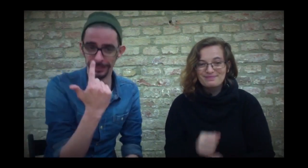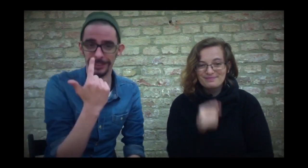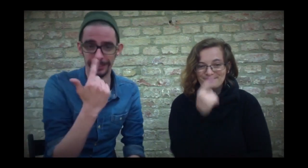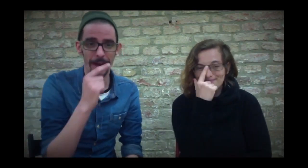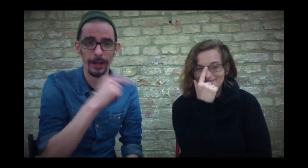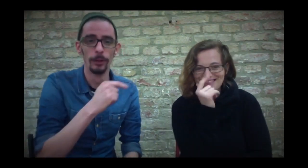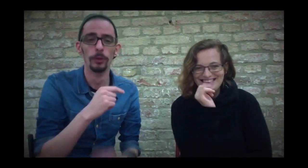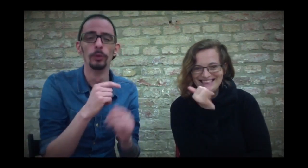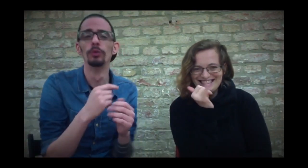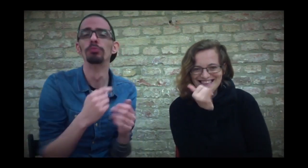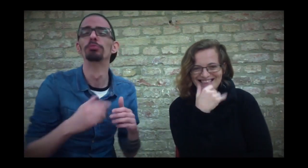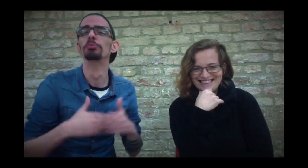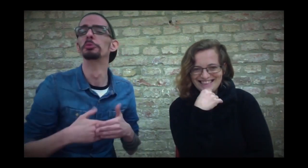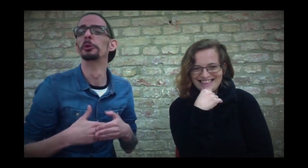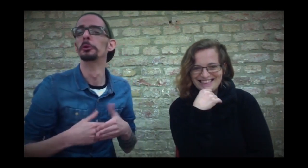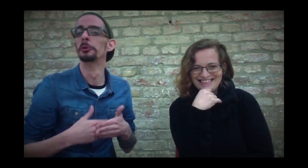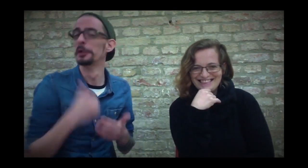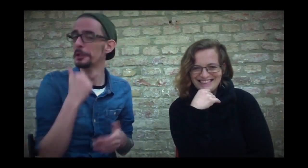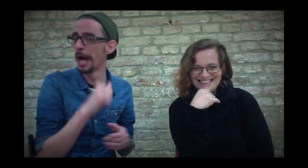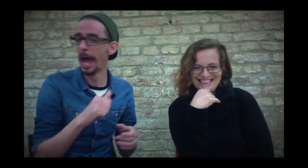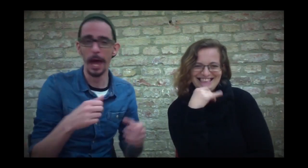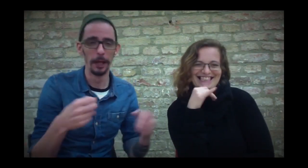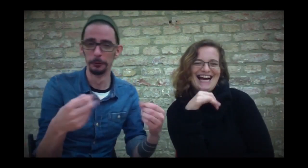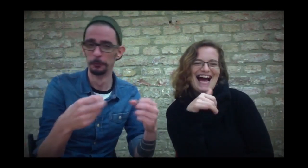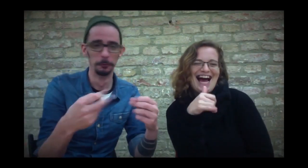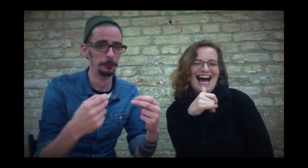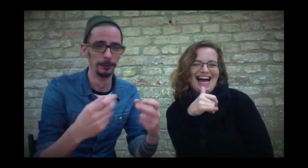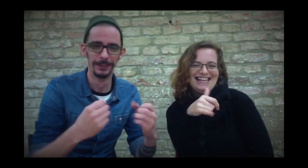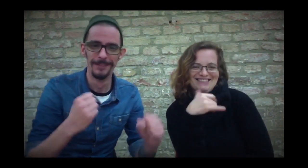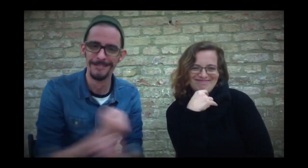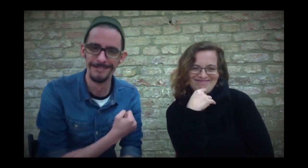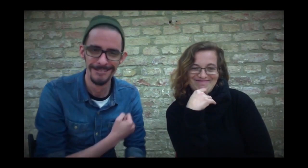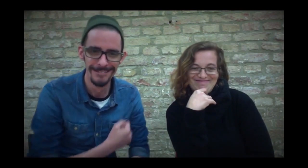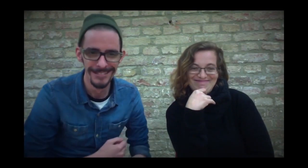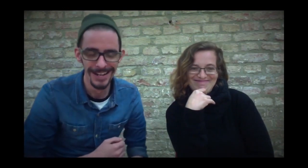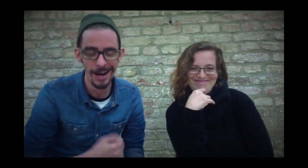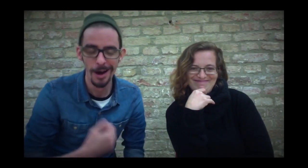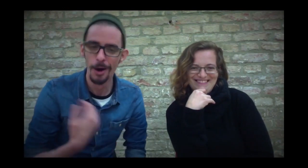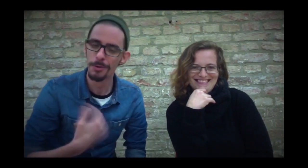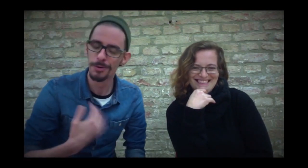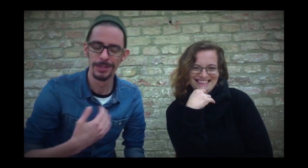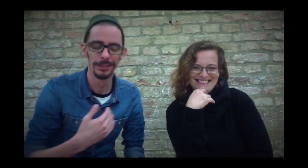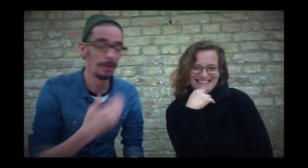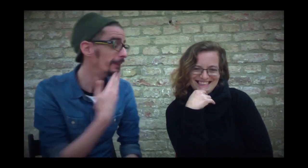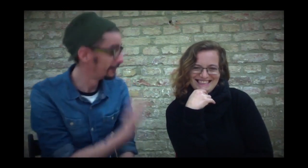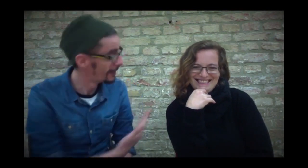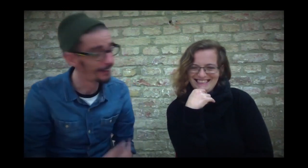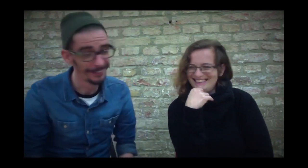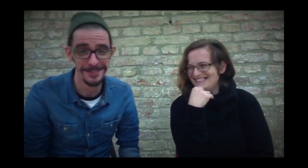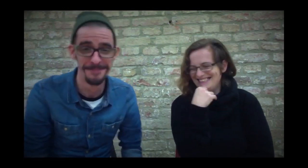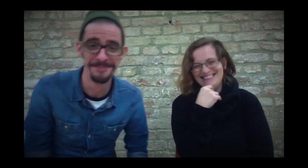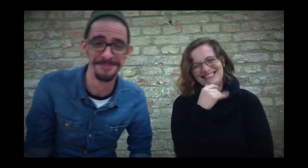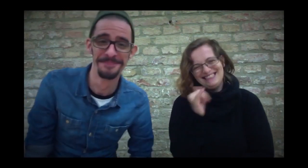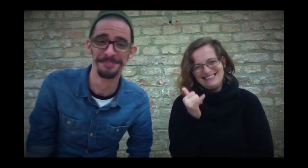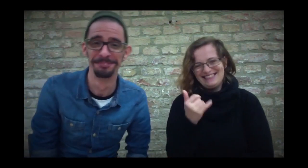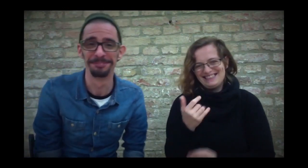you had a plain and simple time because there were no subtitles you've to translate but thank you for the compliment.